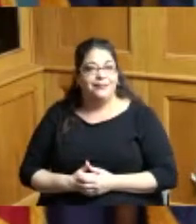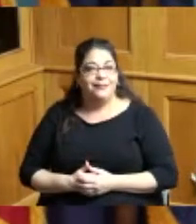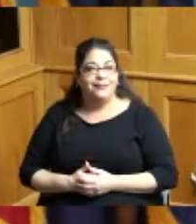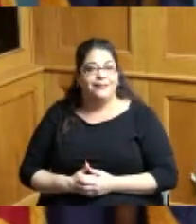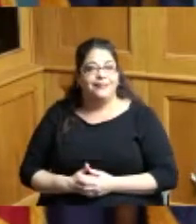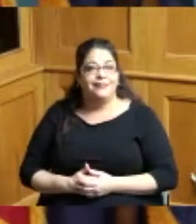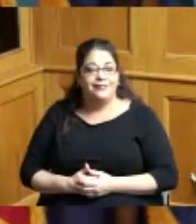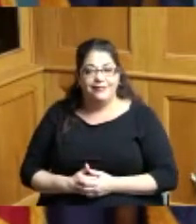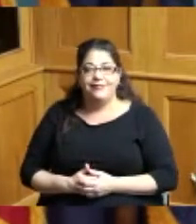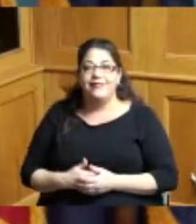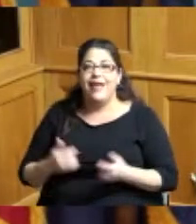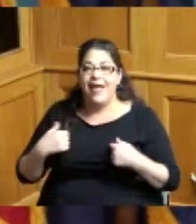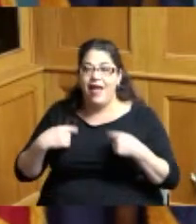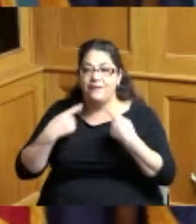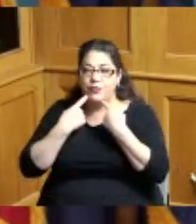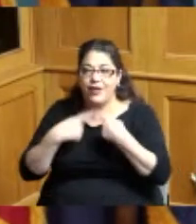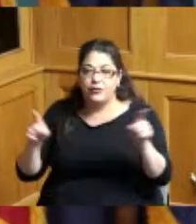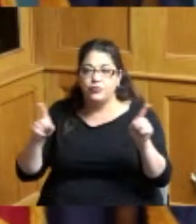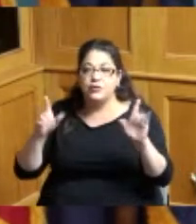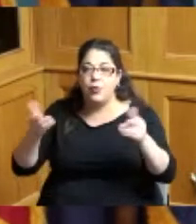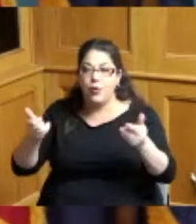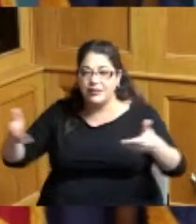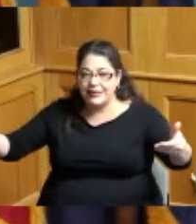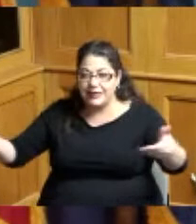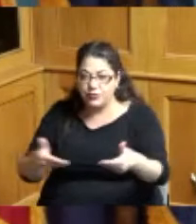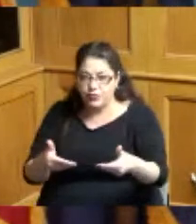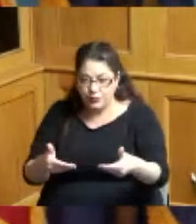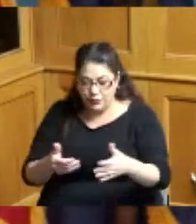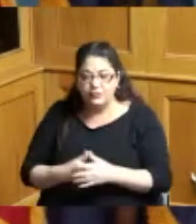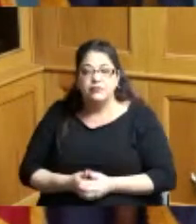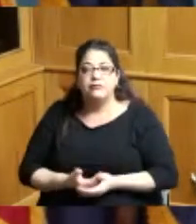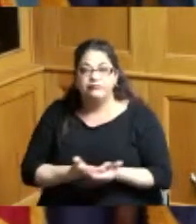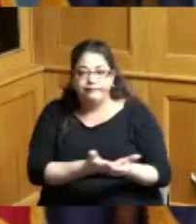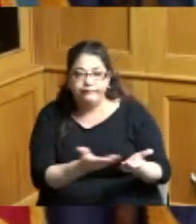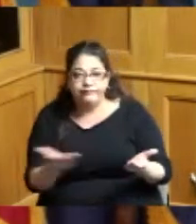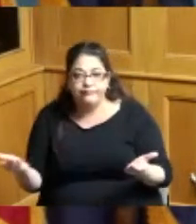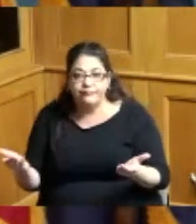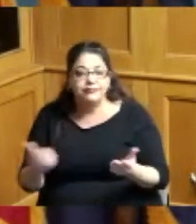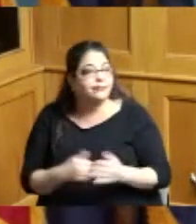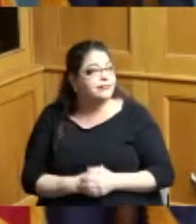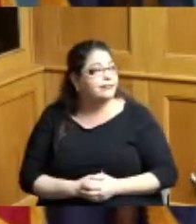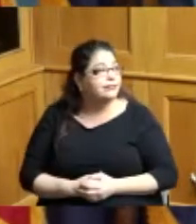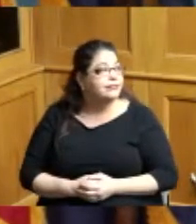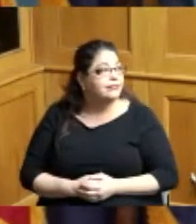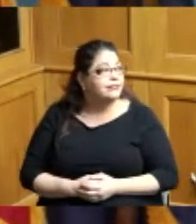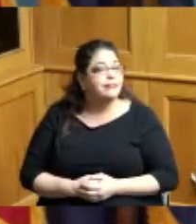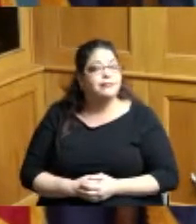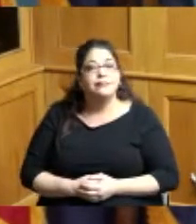a resolution that I want to introduce and putting some context with the resolution